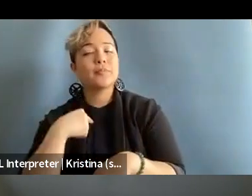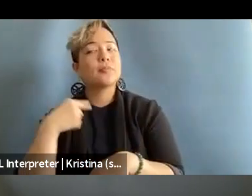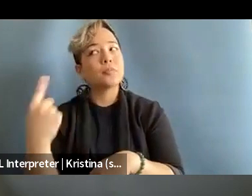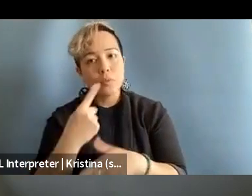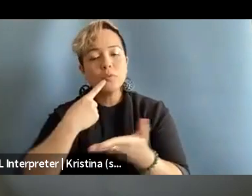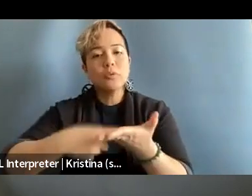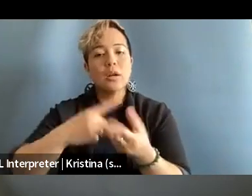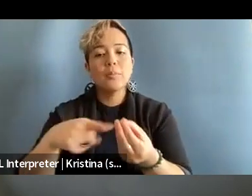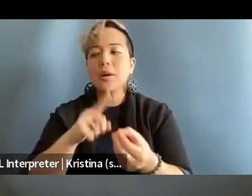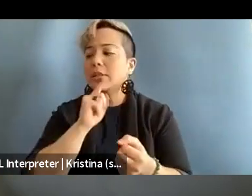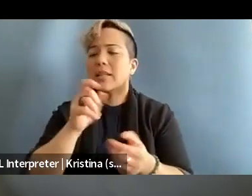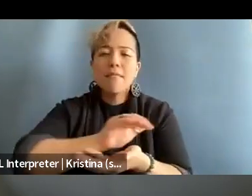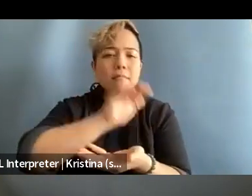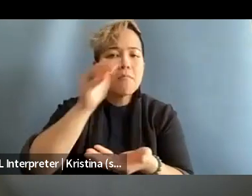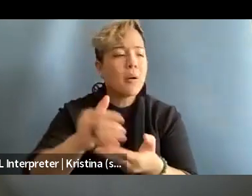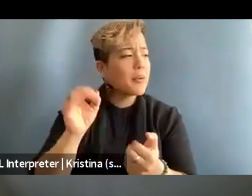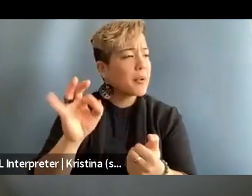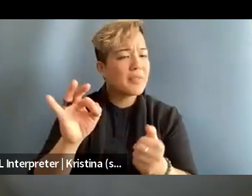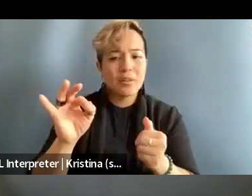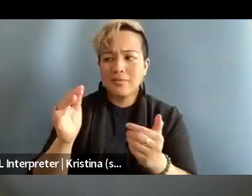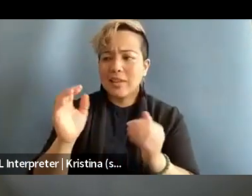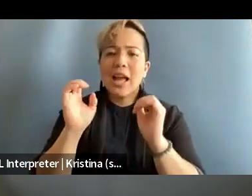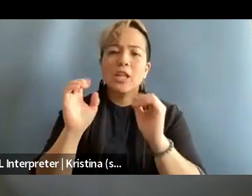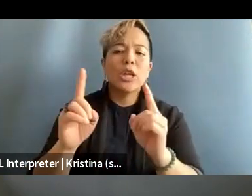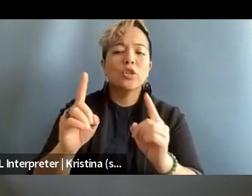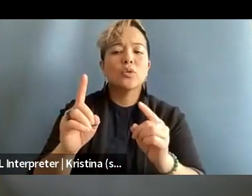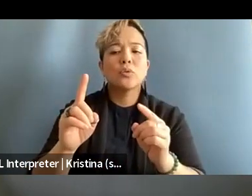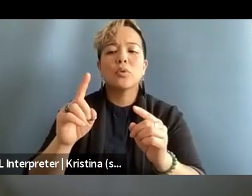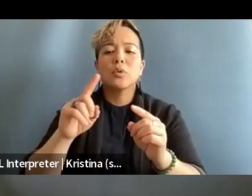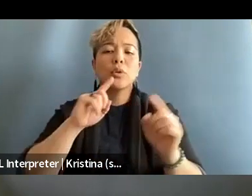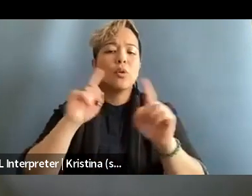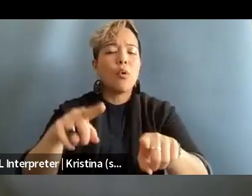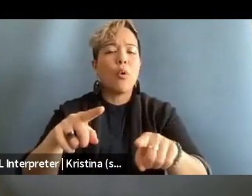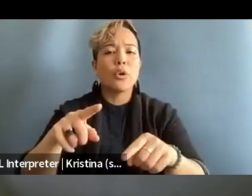is the amount of educational orders across the country, banning books,